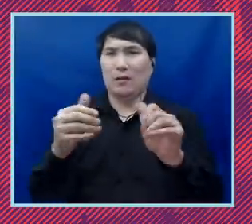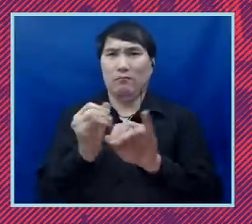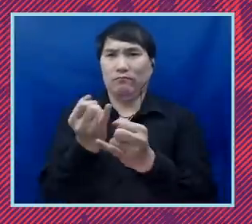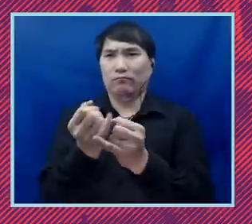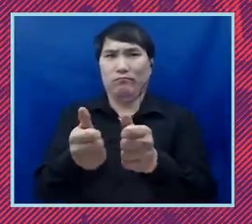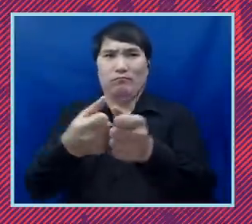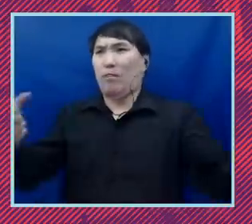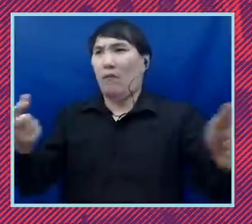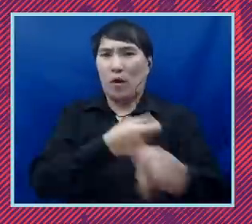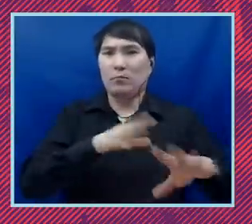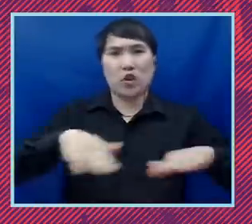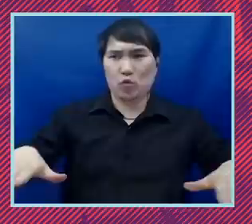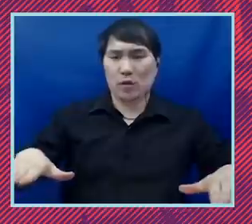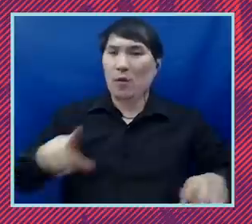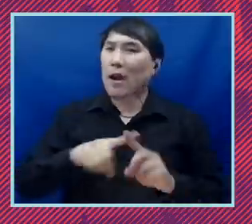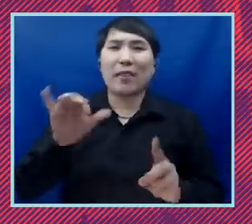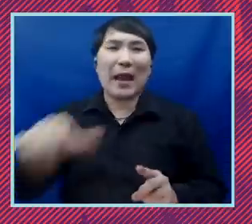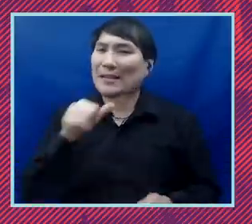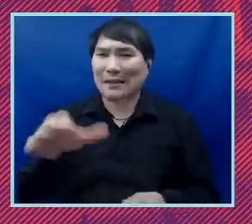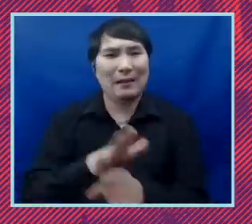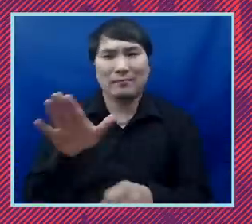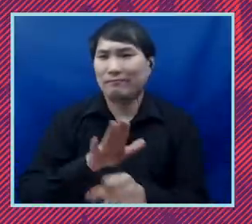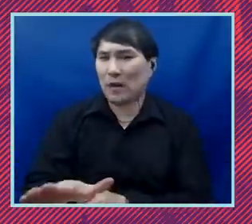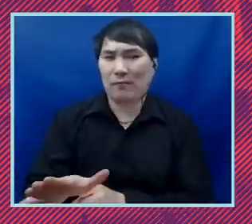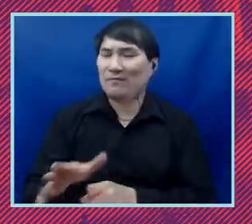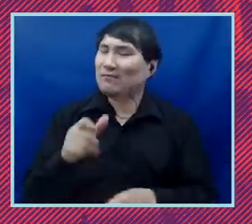But that ain't good enough, frankly, for us. We want to make sure that they are reunited